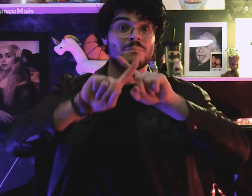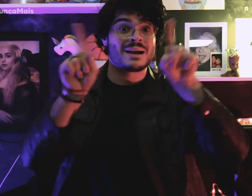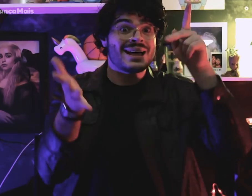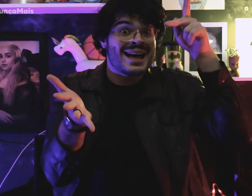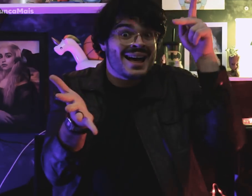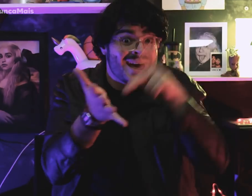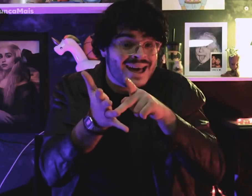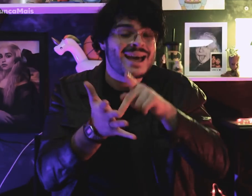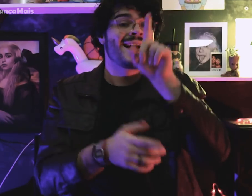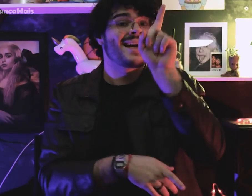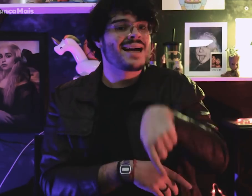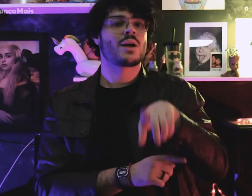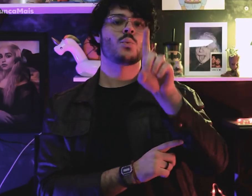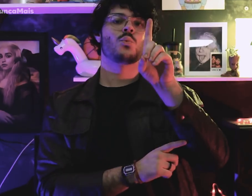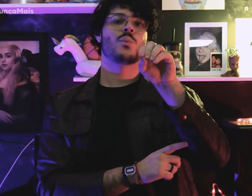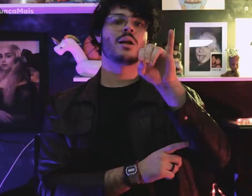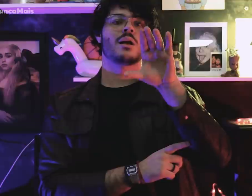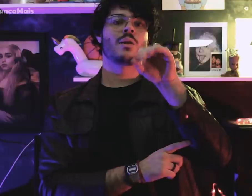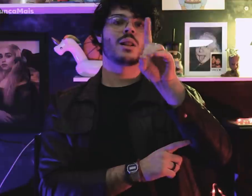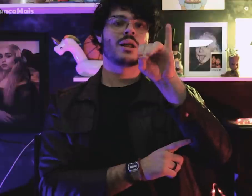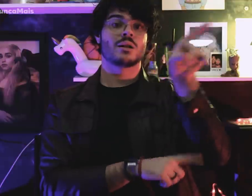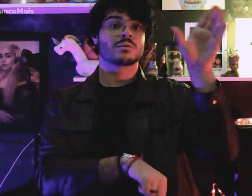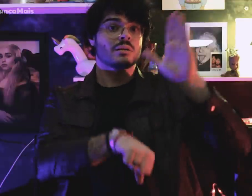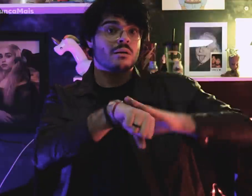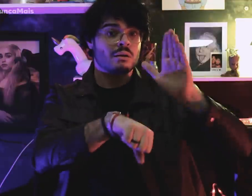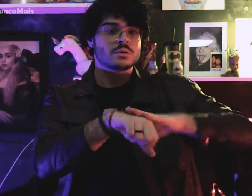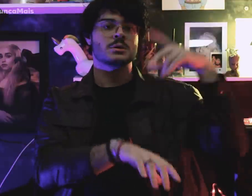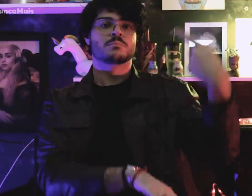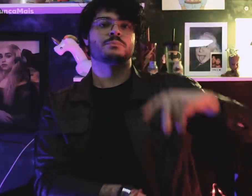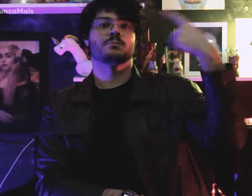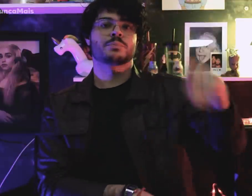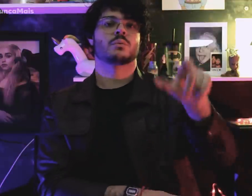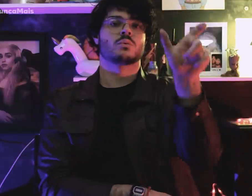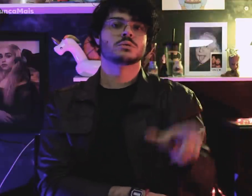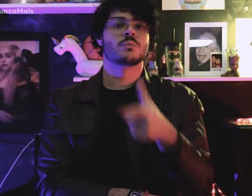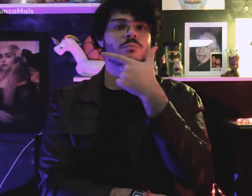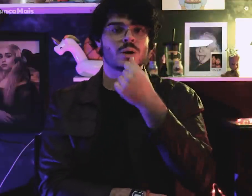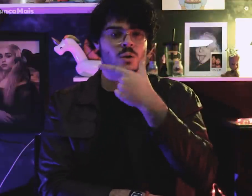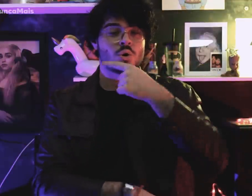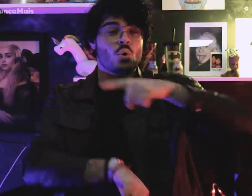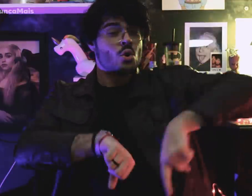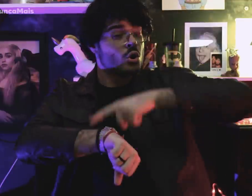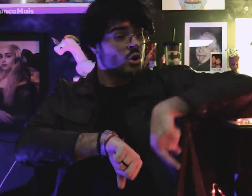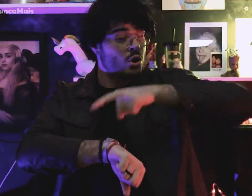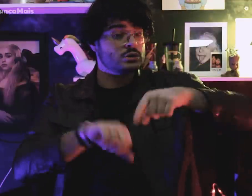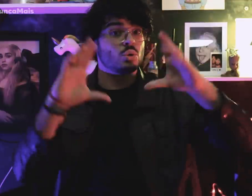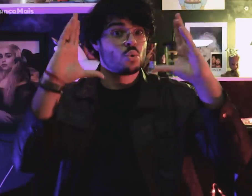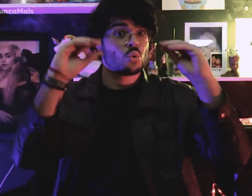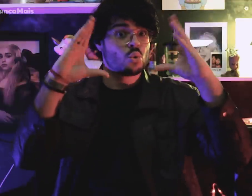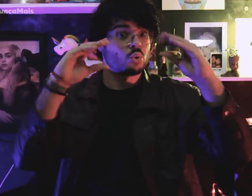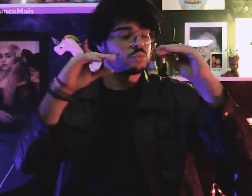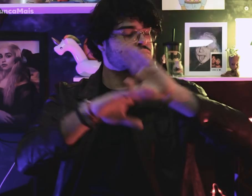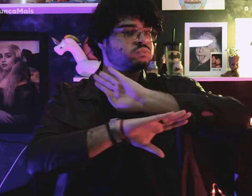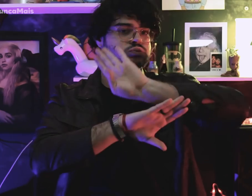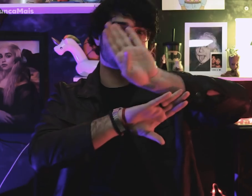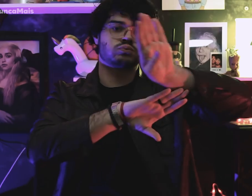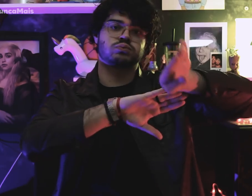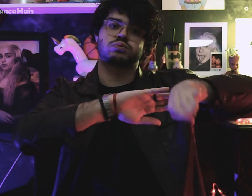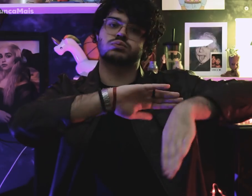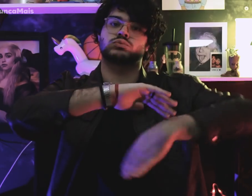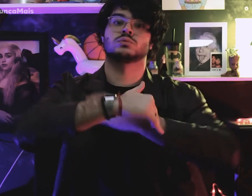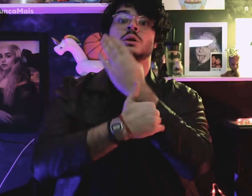Mas oficialmente ele foi torturado pelo DOI-CODI durante uma noite inteira